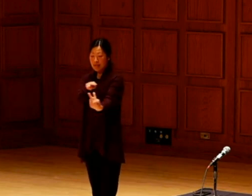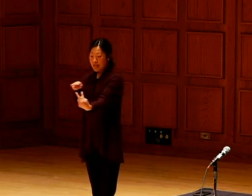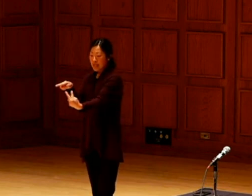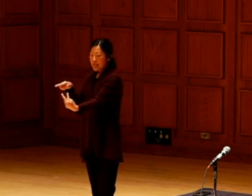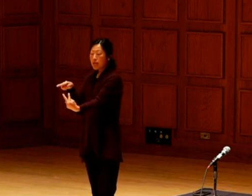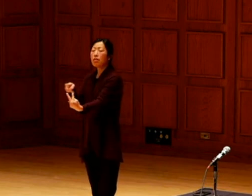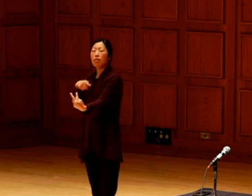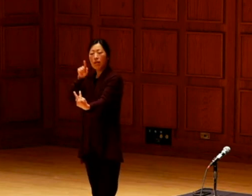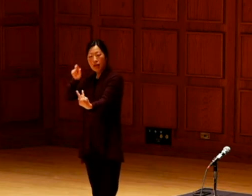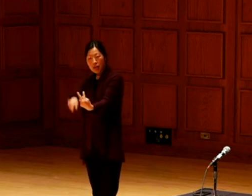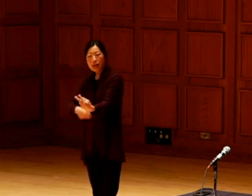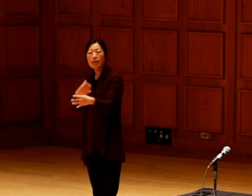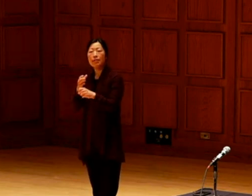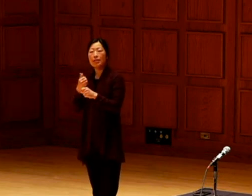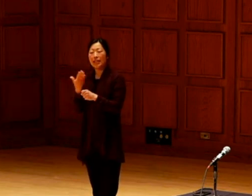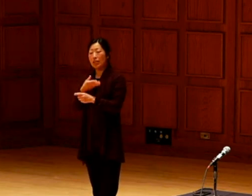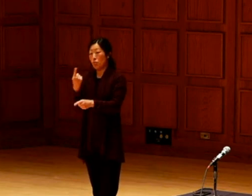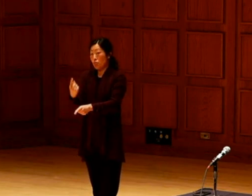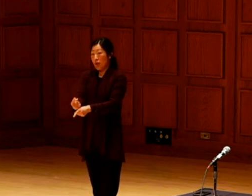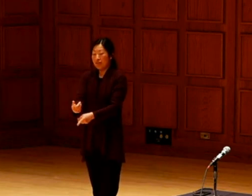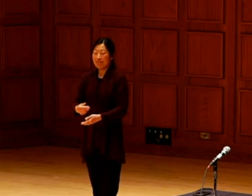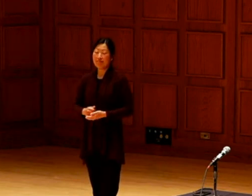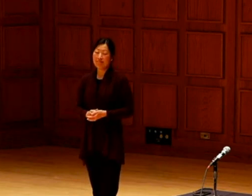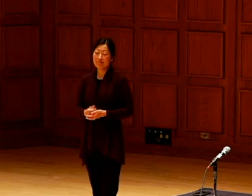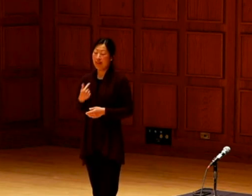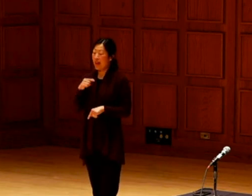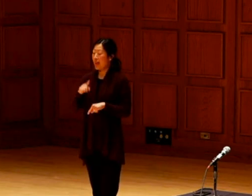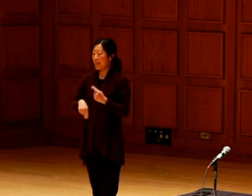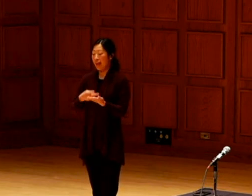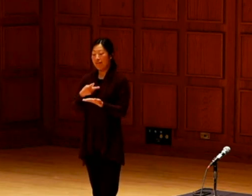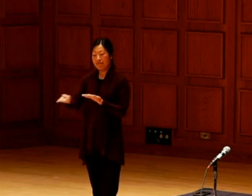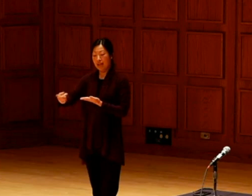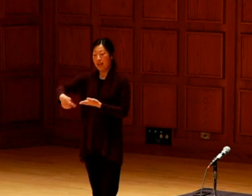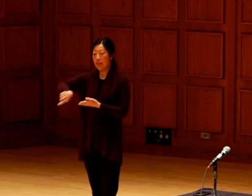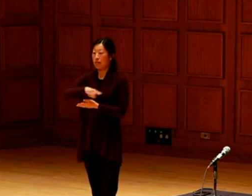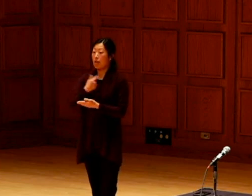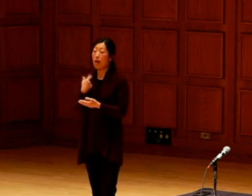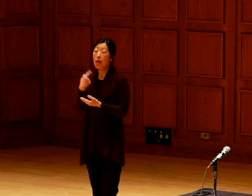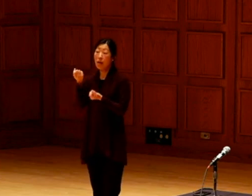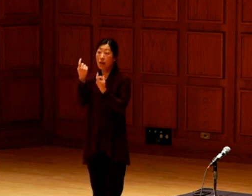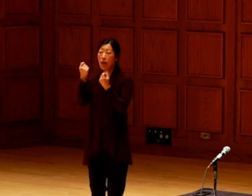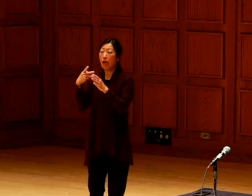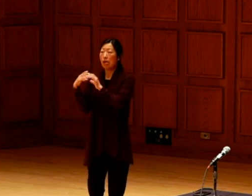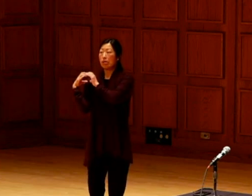better today. Looking in their faces, I know we have to get it right.